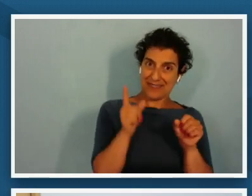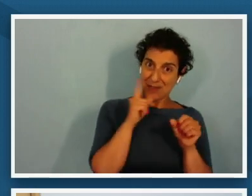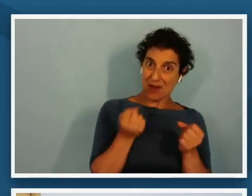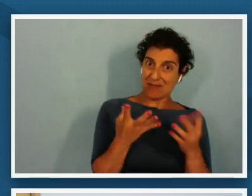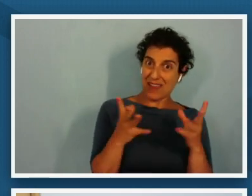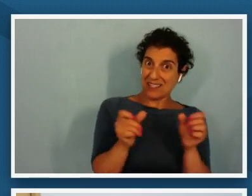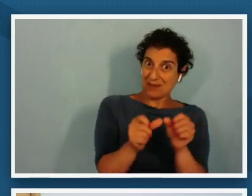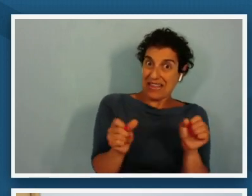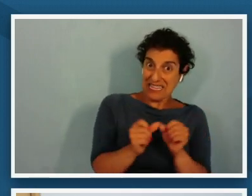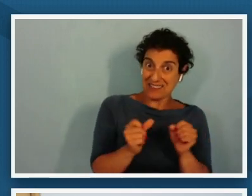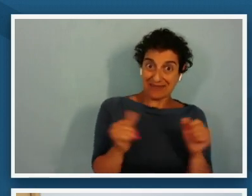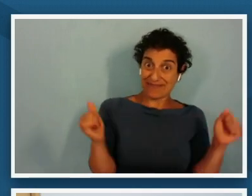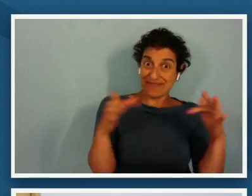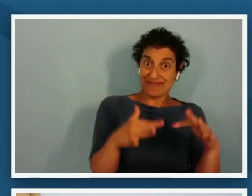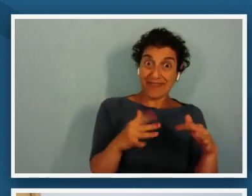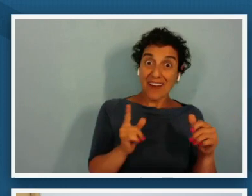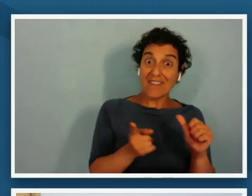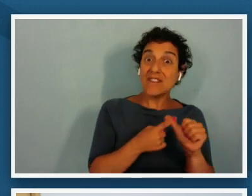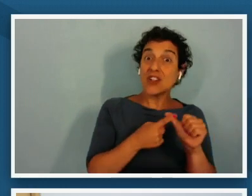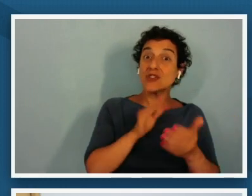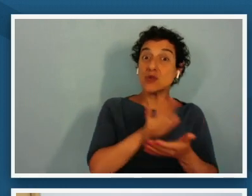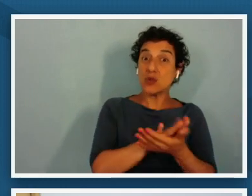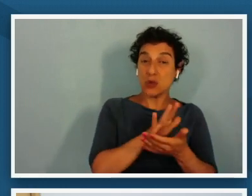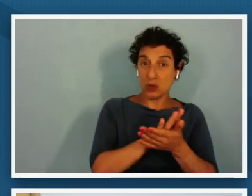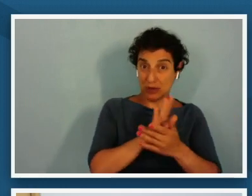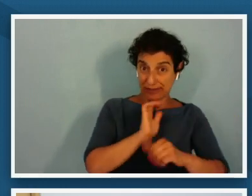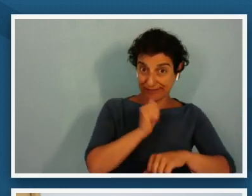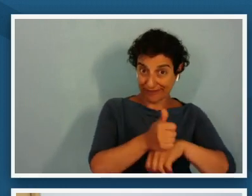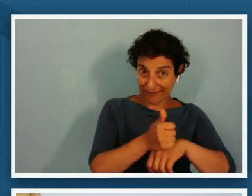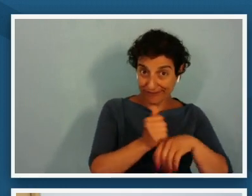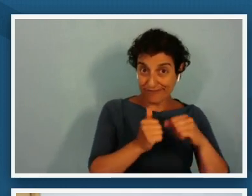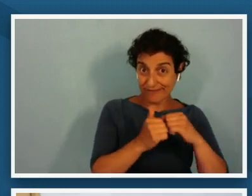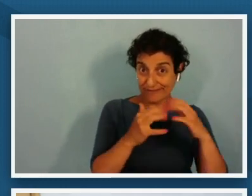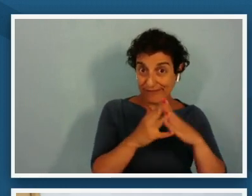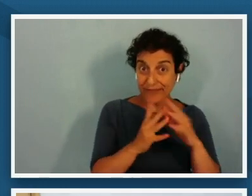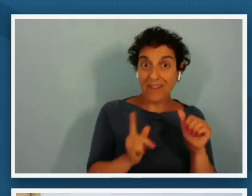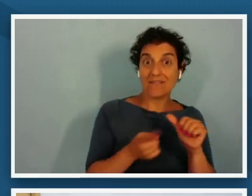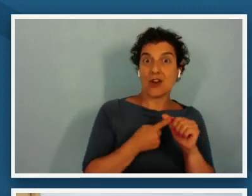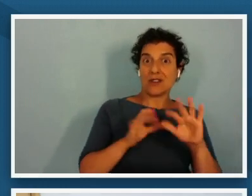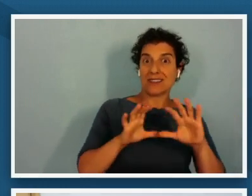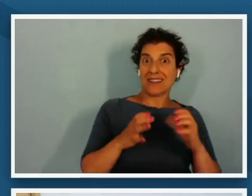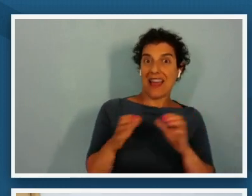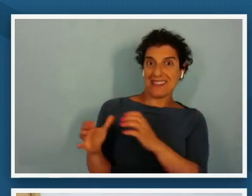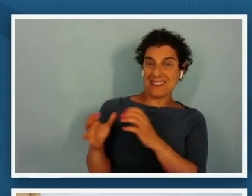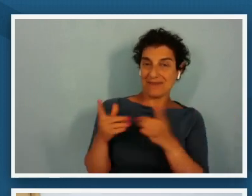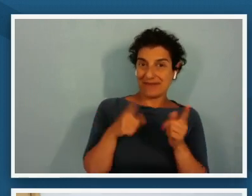where the first schools were held the first classes were held for the newly